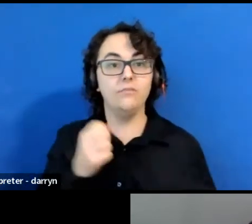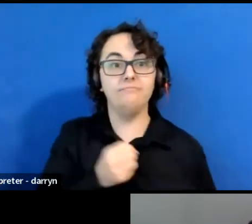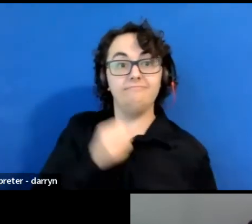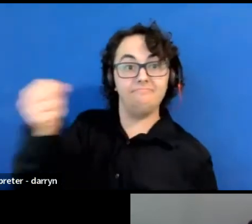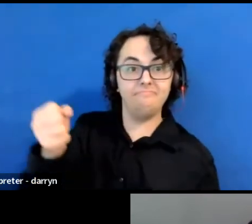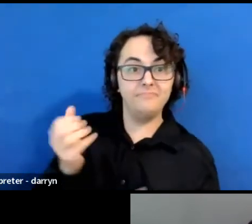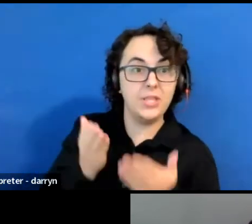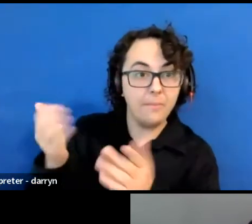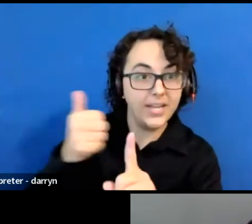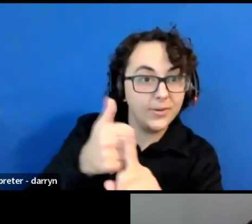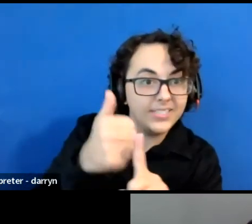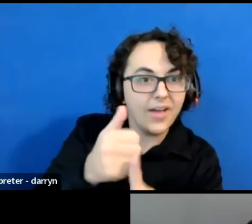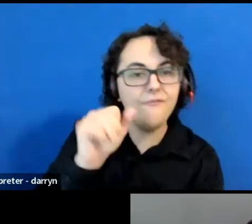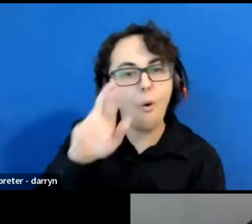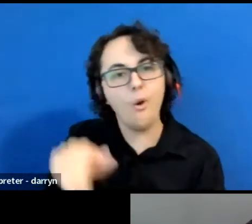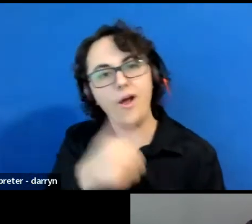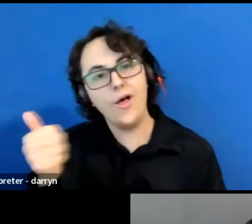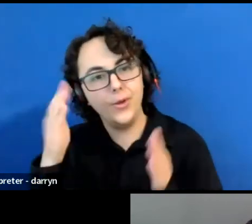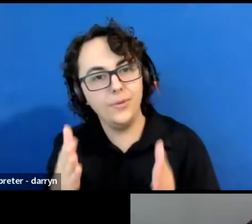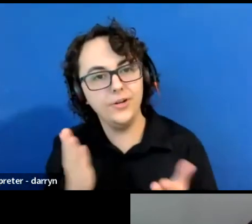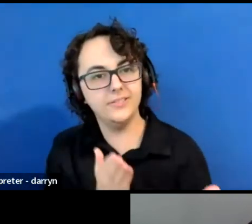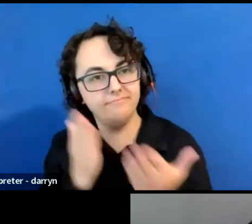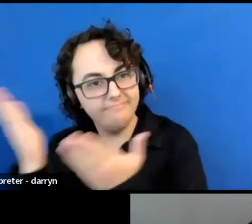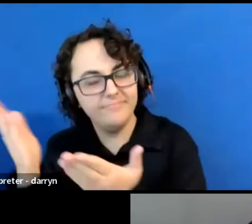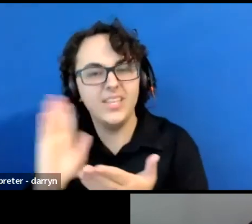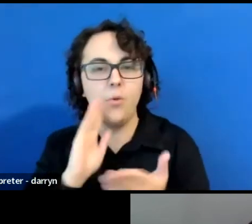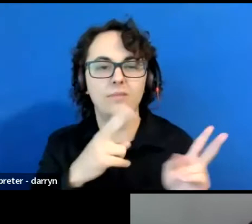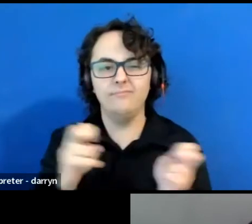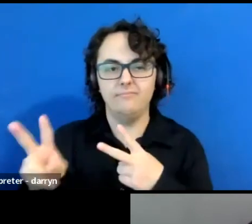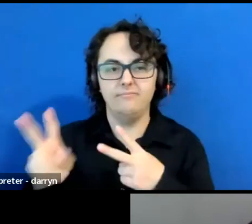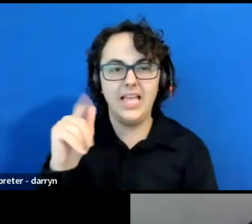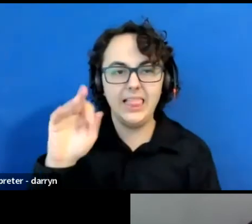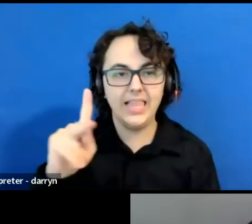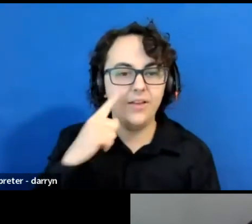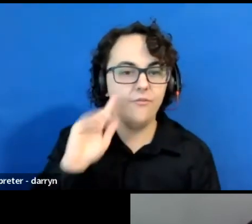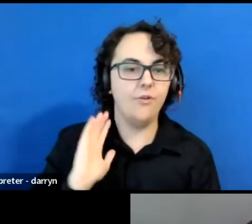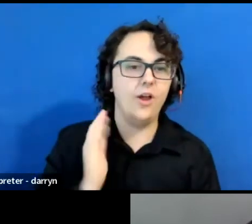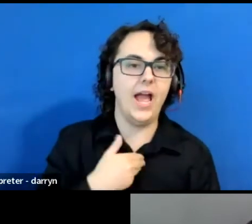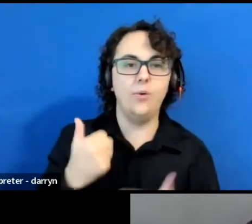And we're going to share the links to the executive summary of our new strategic plan,